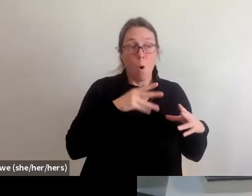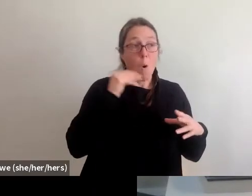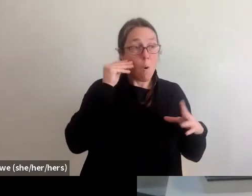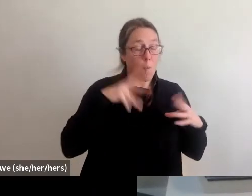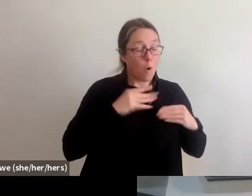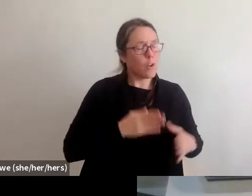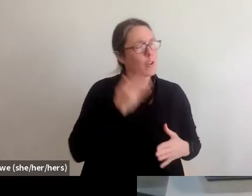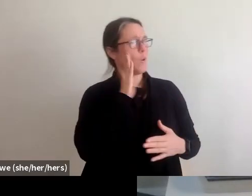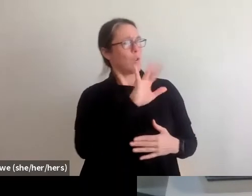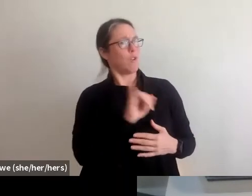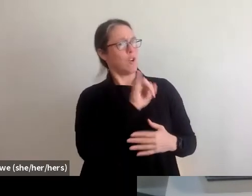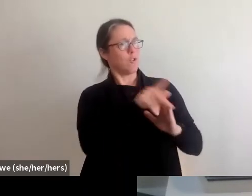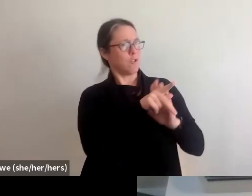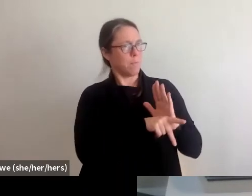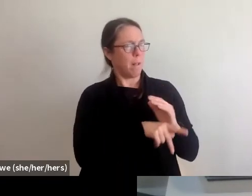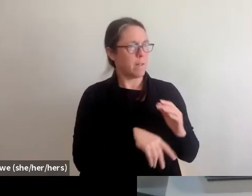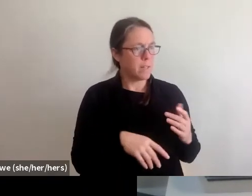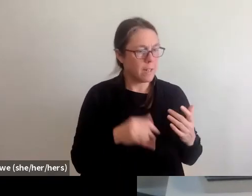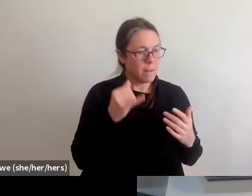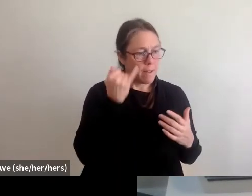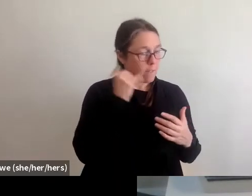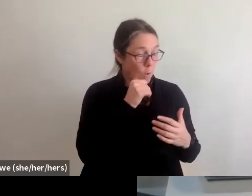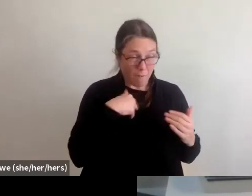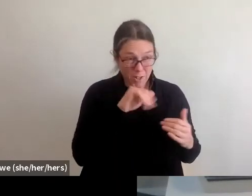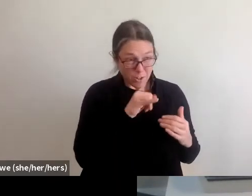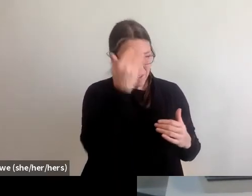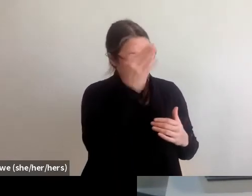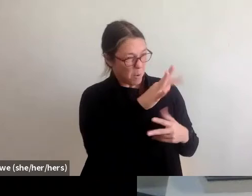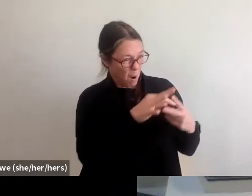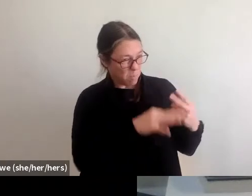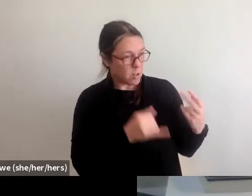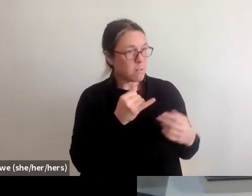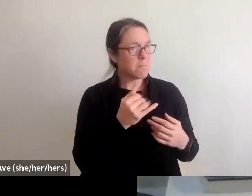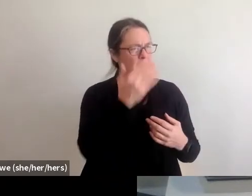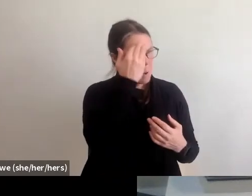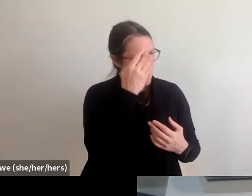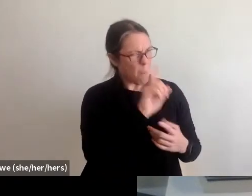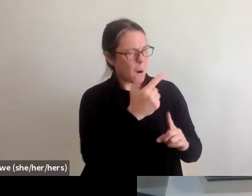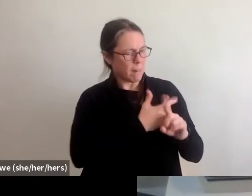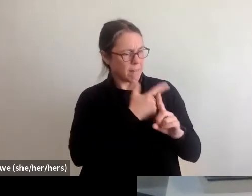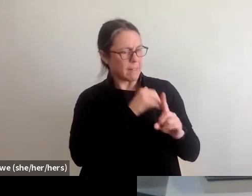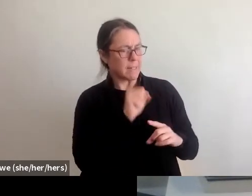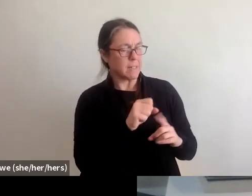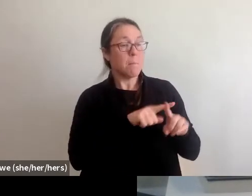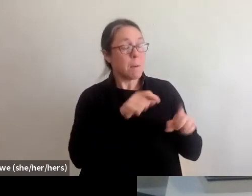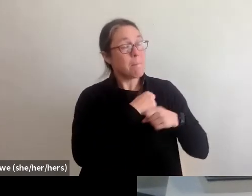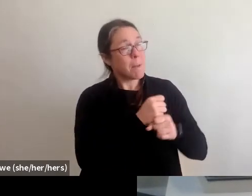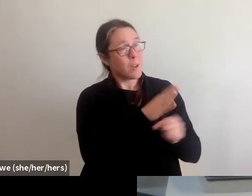if you don't have insurance policy, know your options. In the event of a disaster, plan. Make make your plan whether you're evacuating